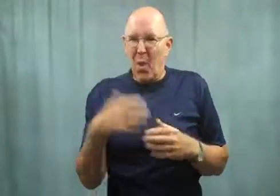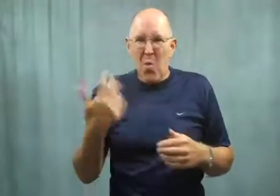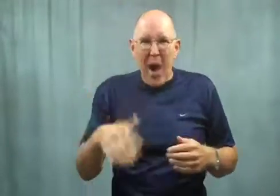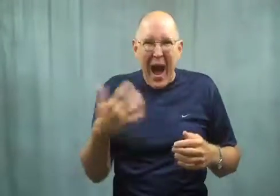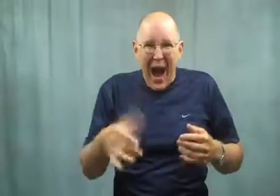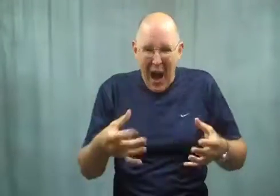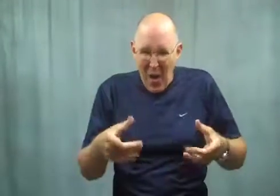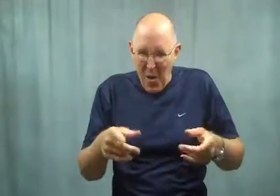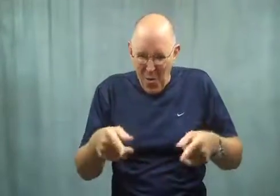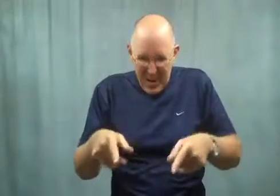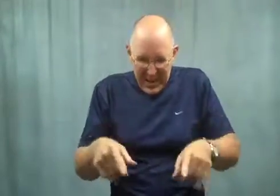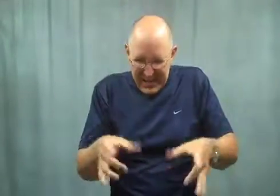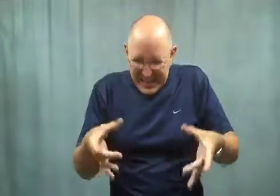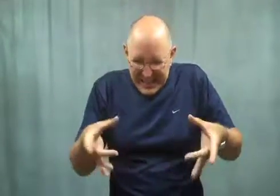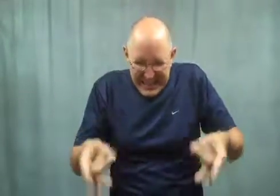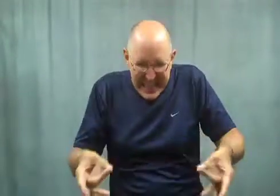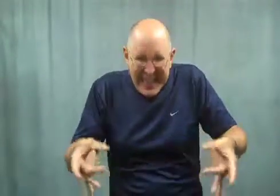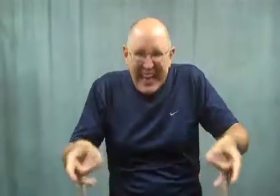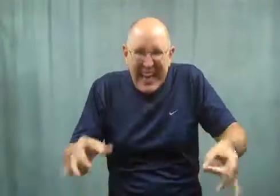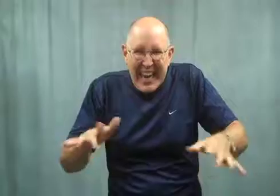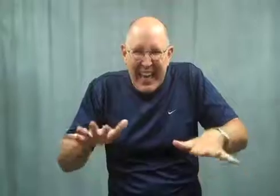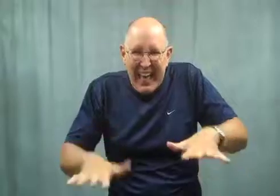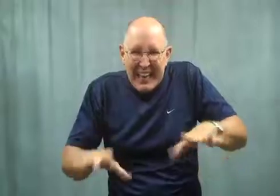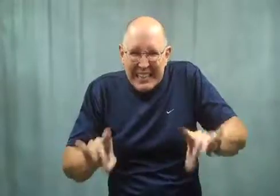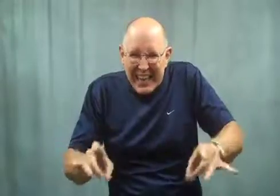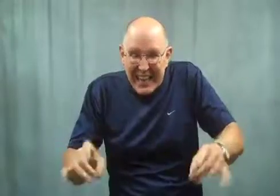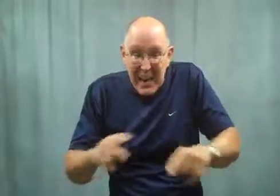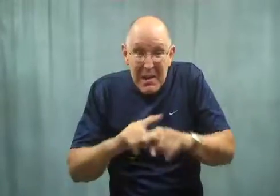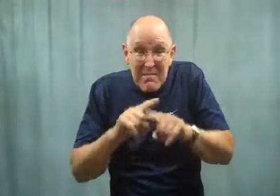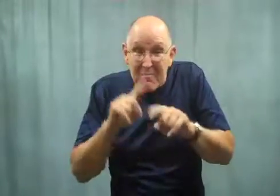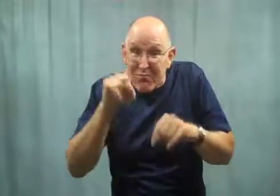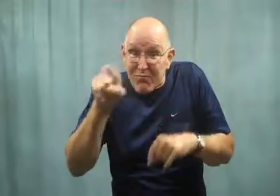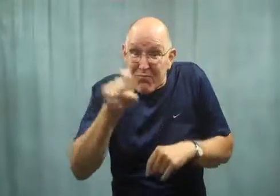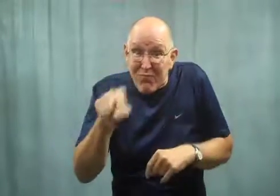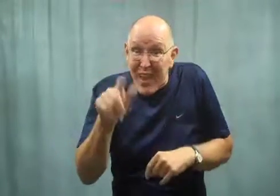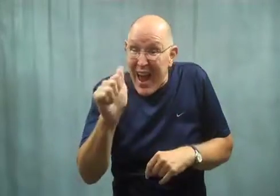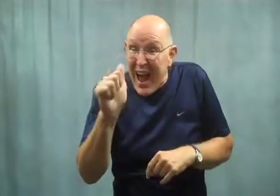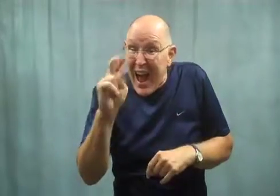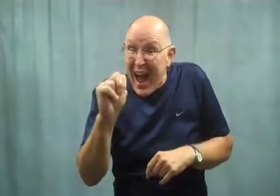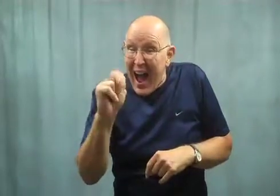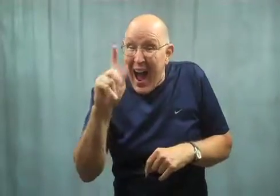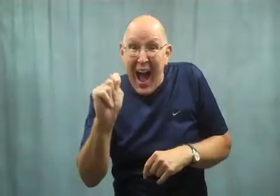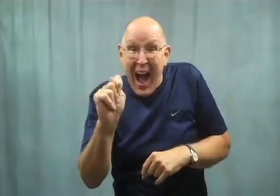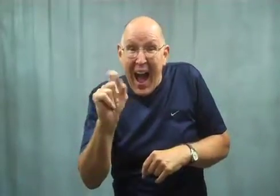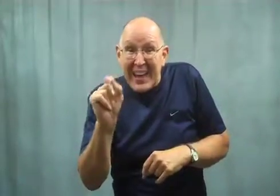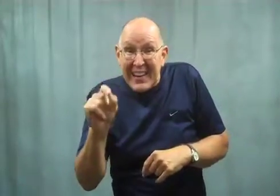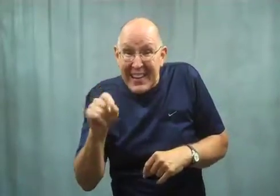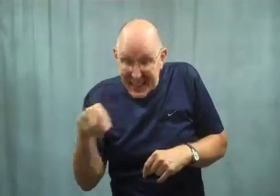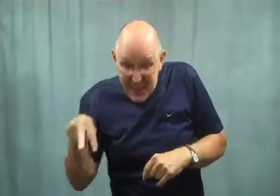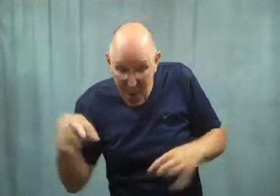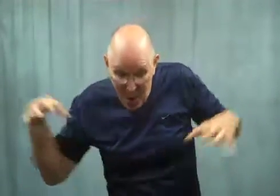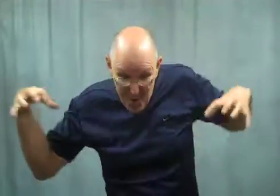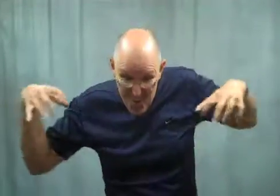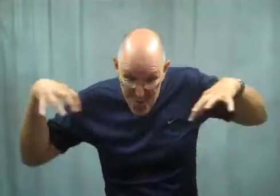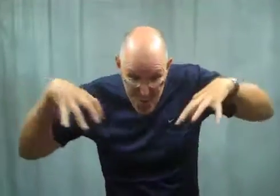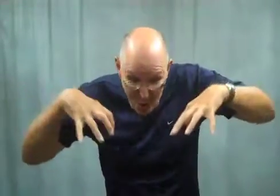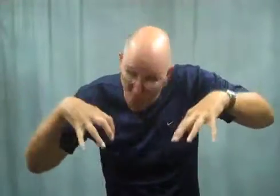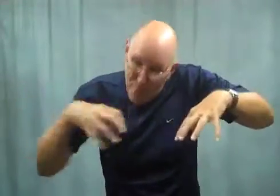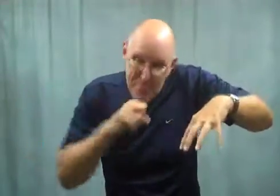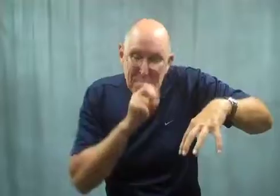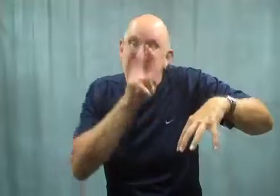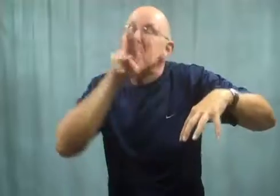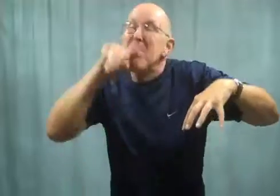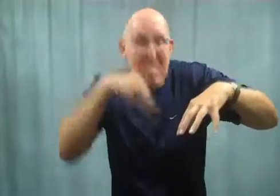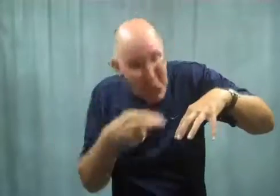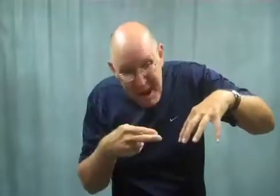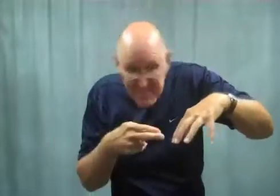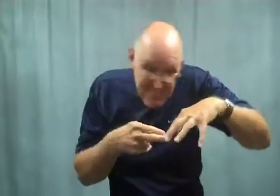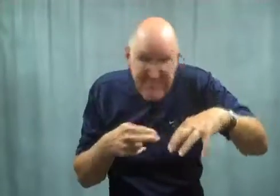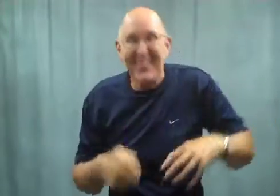That was a sticky mess! I wonder if ants showed up en masse to eat?